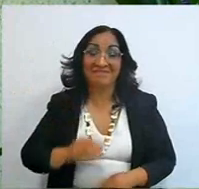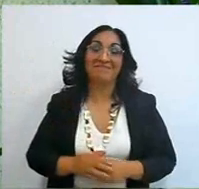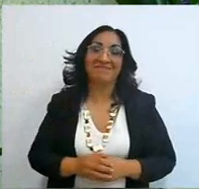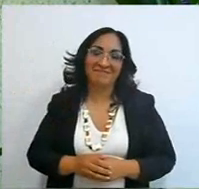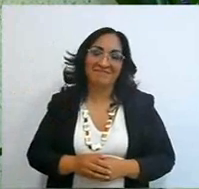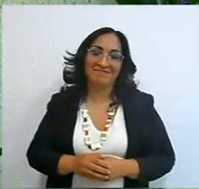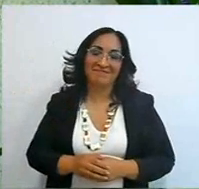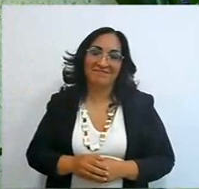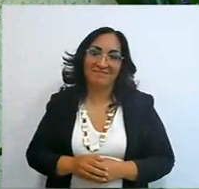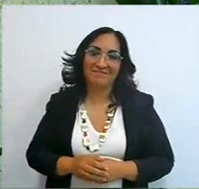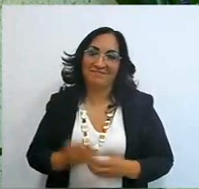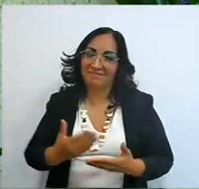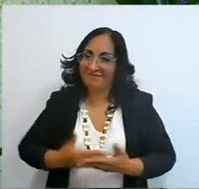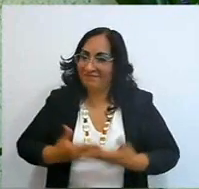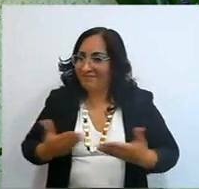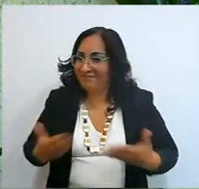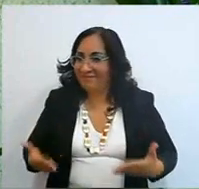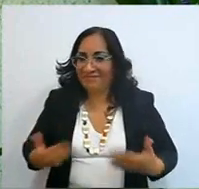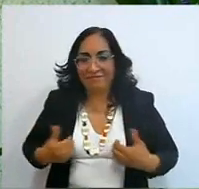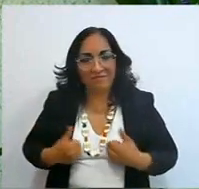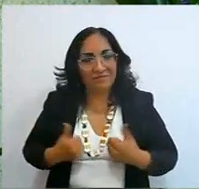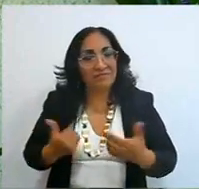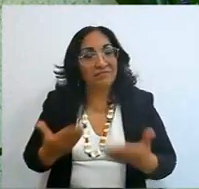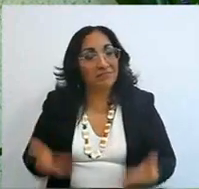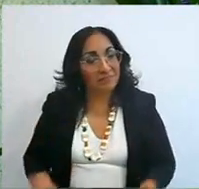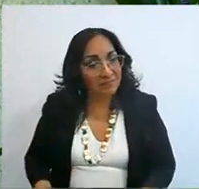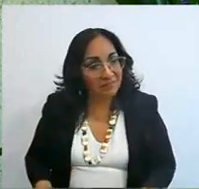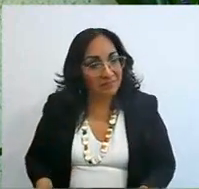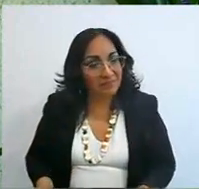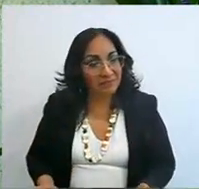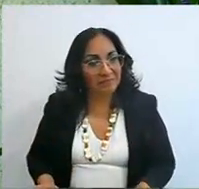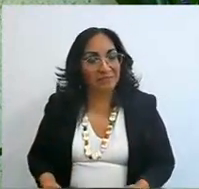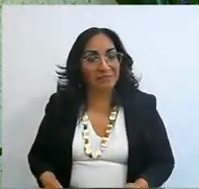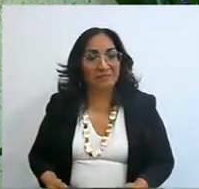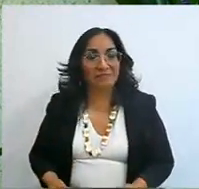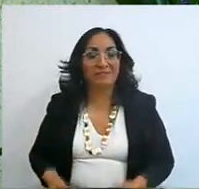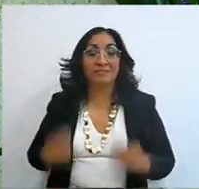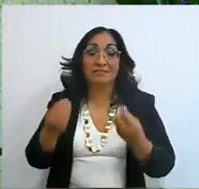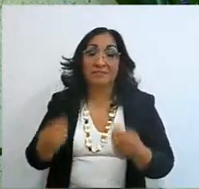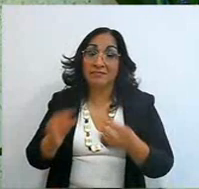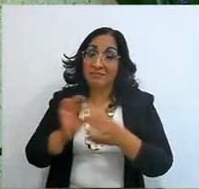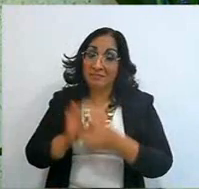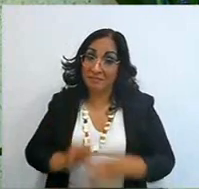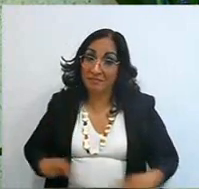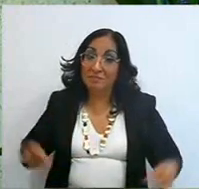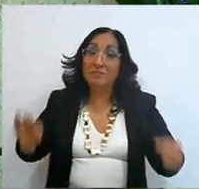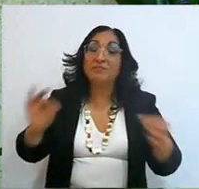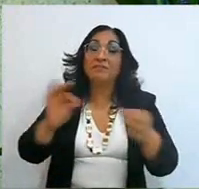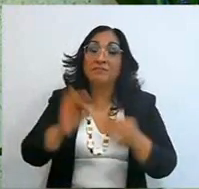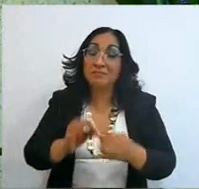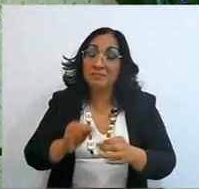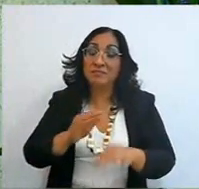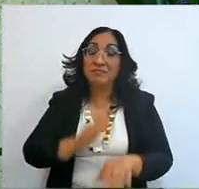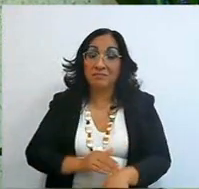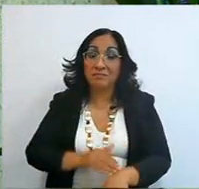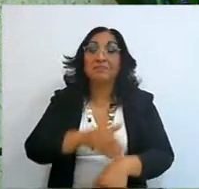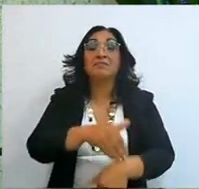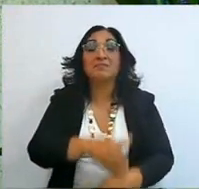and he realized that it was worth having put God's precepts into practice,